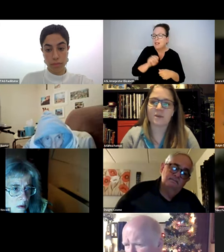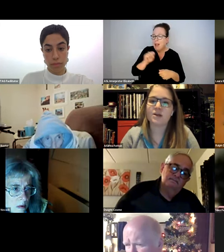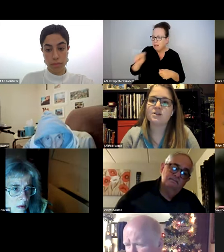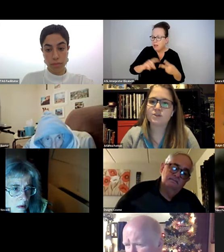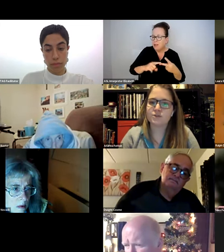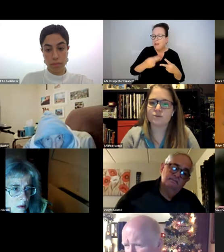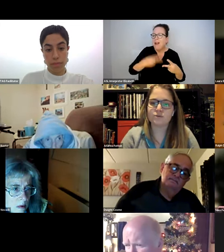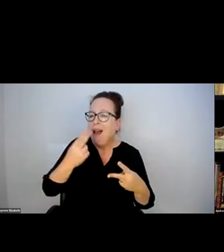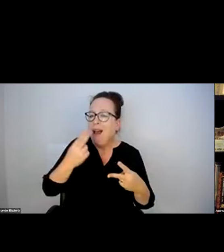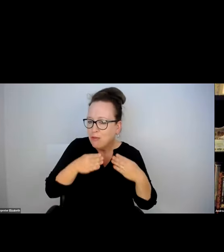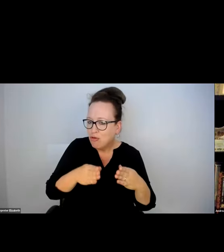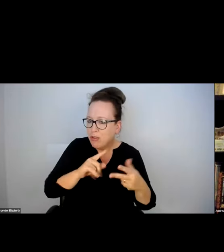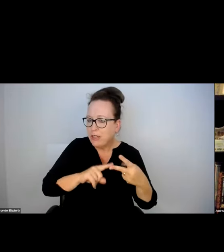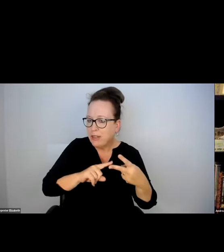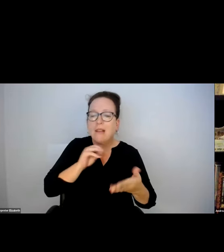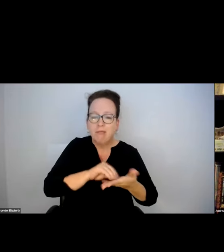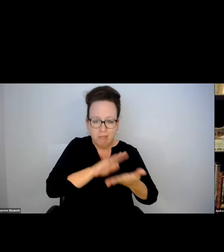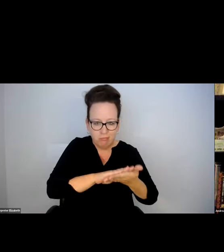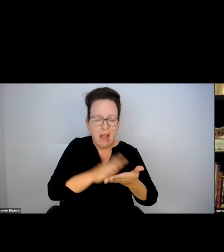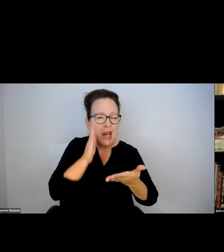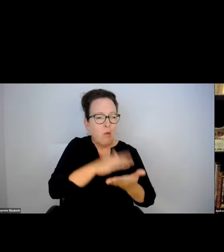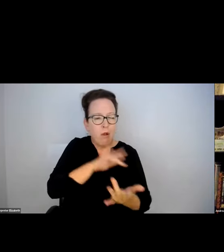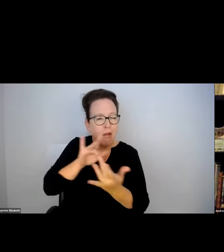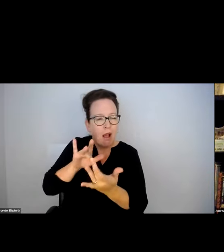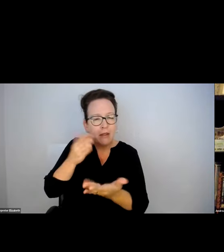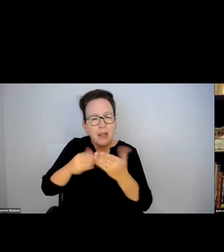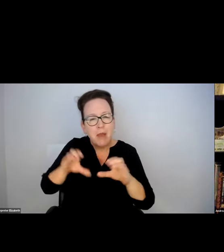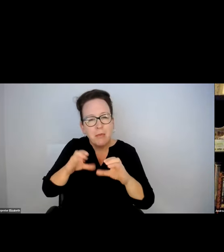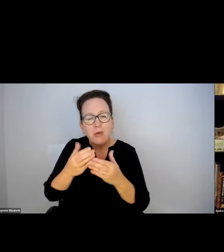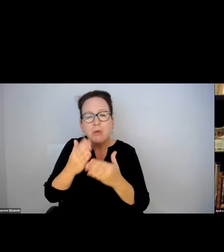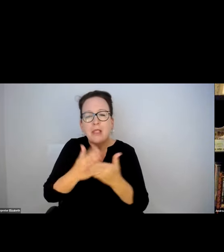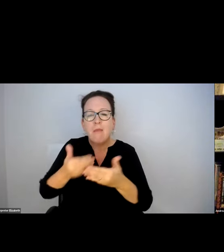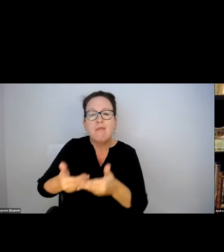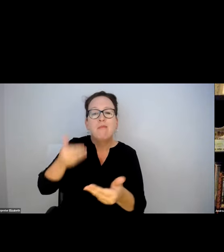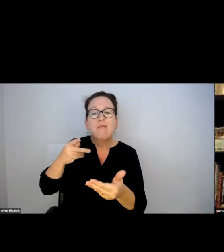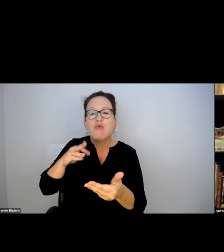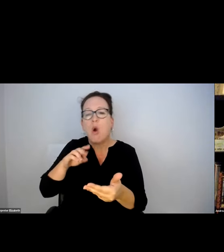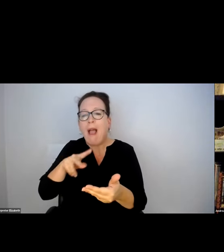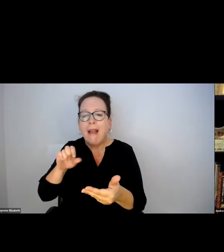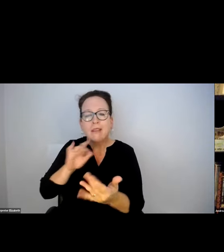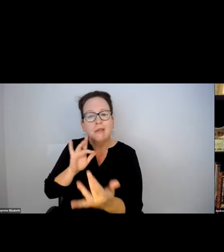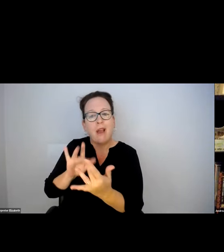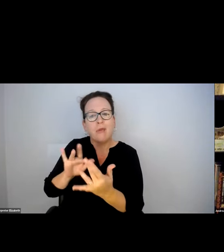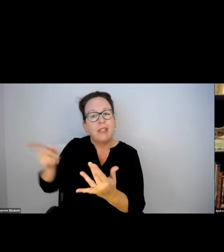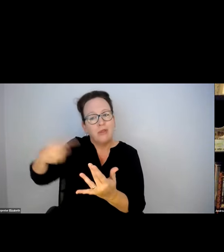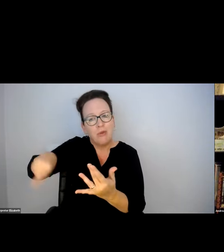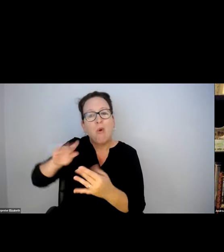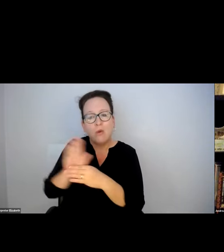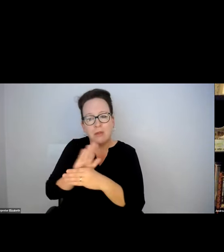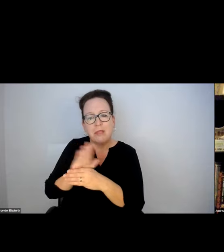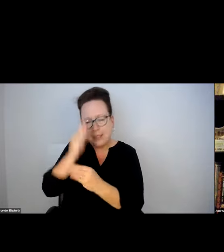STATION AND HIGH STREET. AND OTIS AND SUMMER TO MAYBE